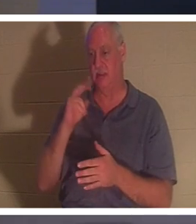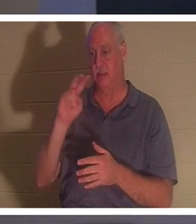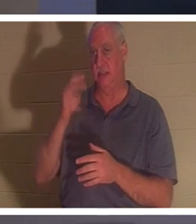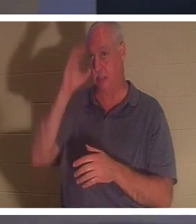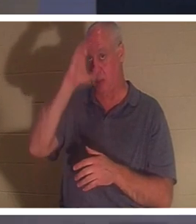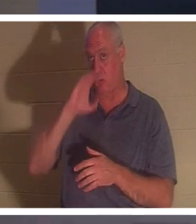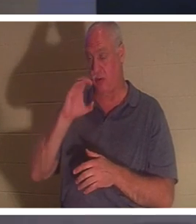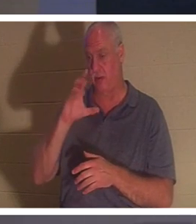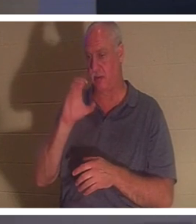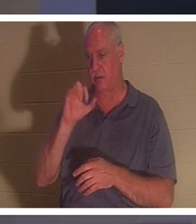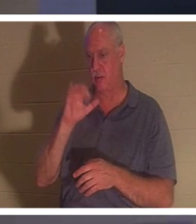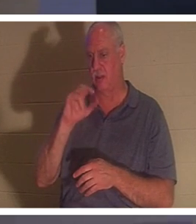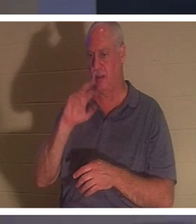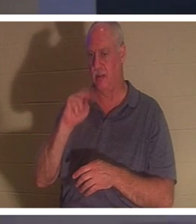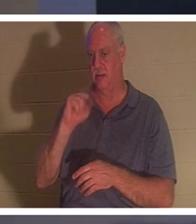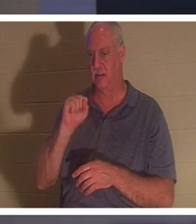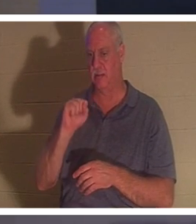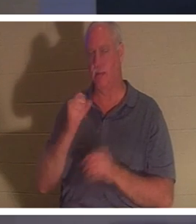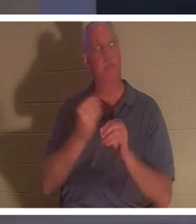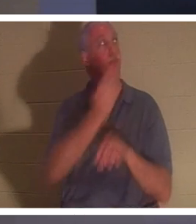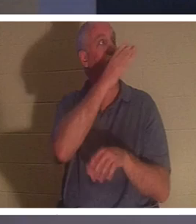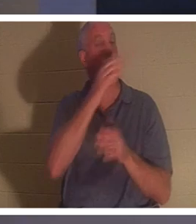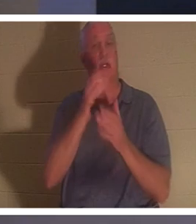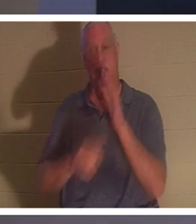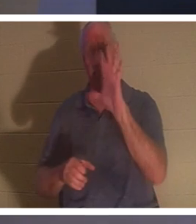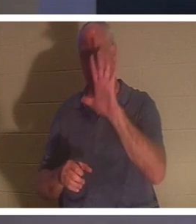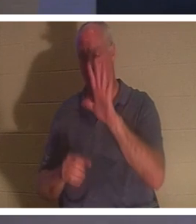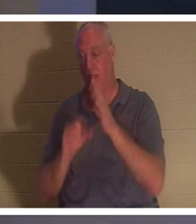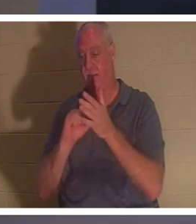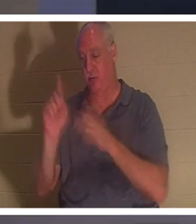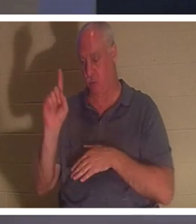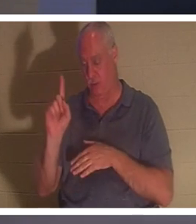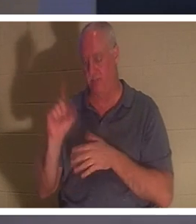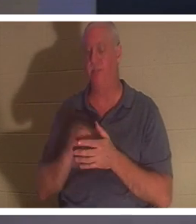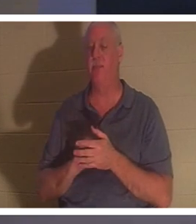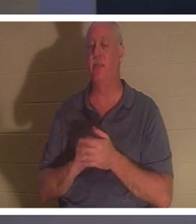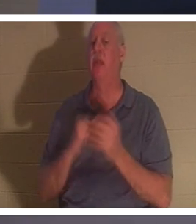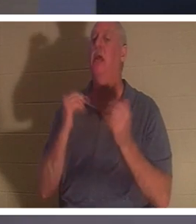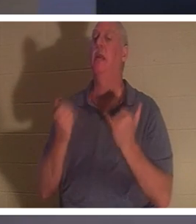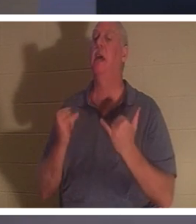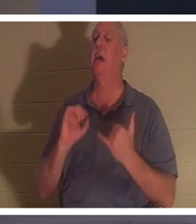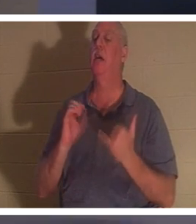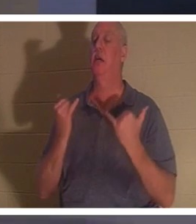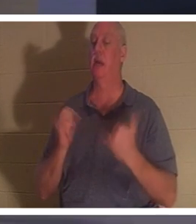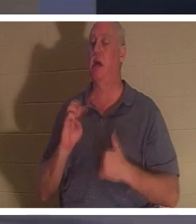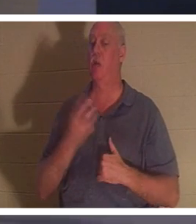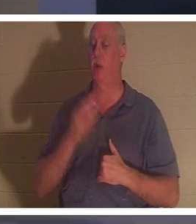should be on your screen. 2 Corinthians 5:1, he says, "Now we know" hopefully we know, are you